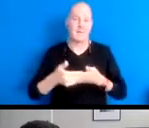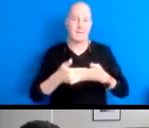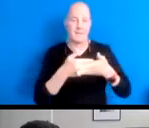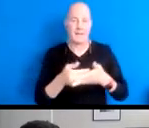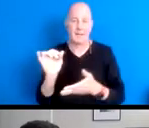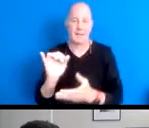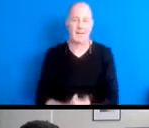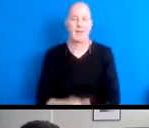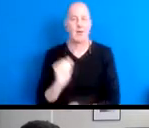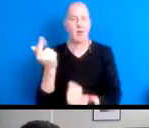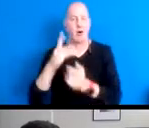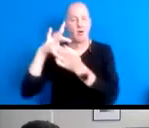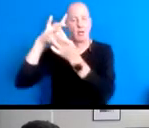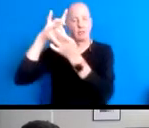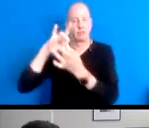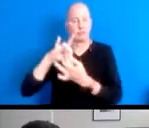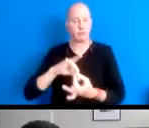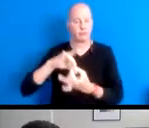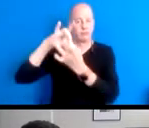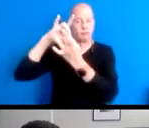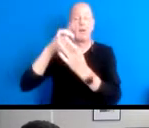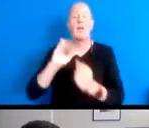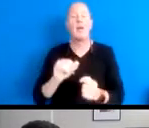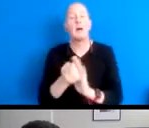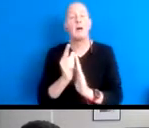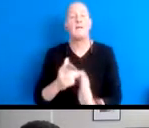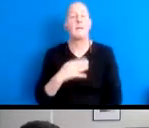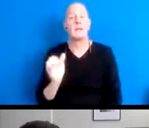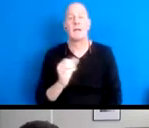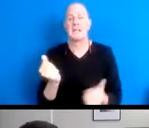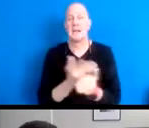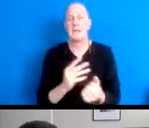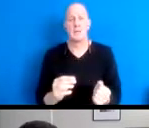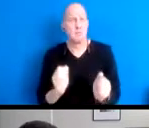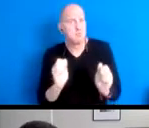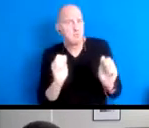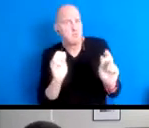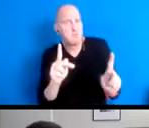15:39:04 Those moments of feeling like everything was okay carried me through the challenges.